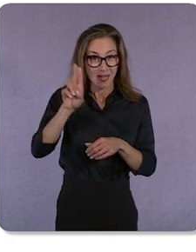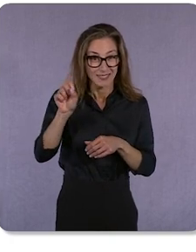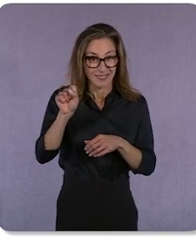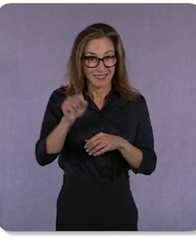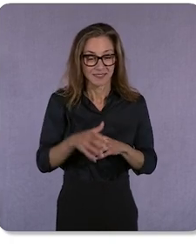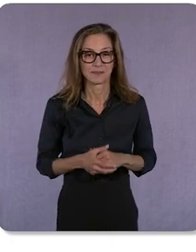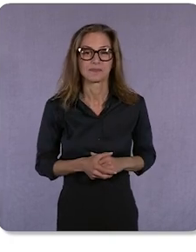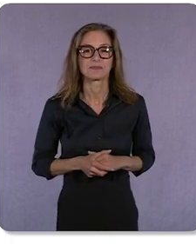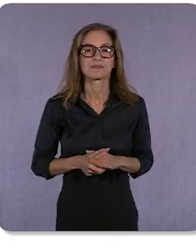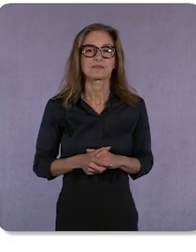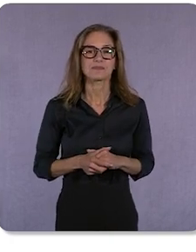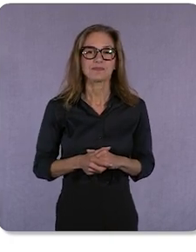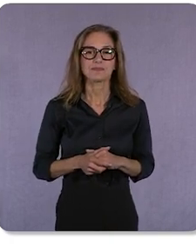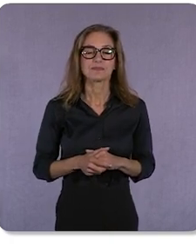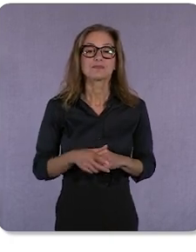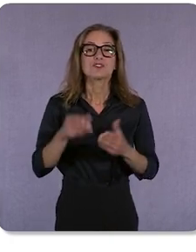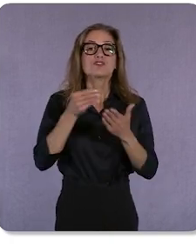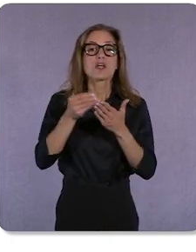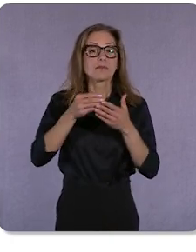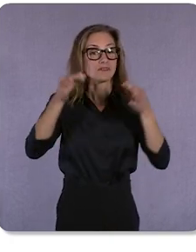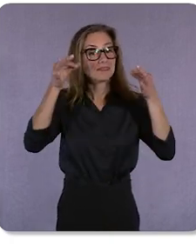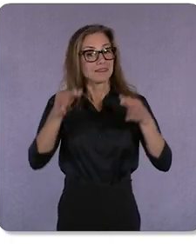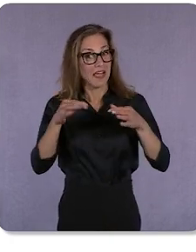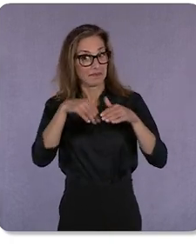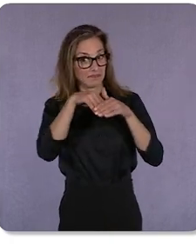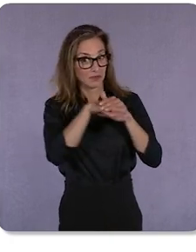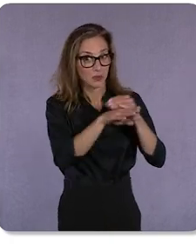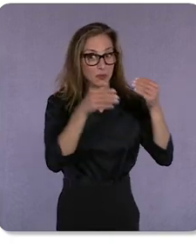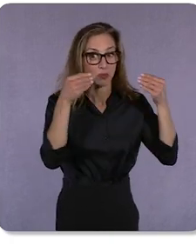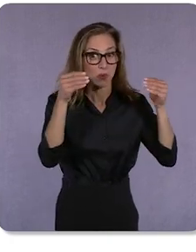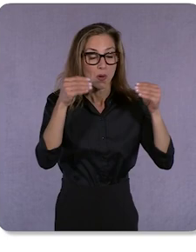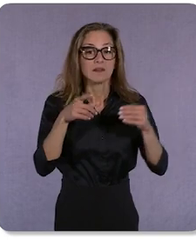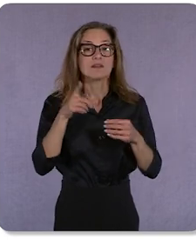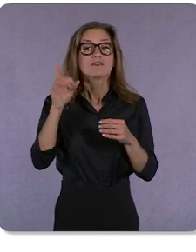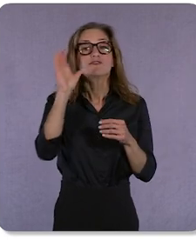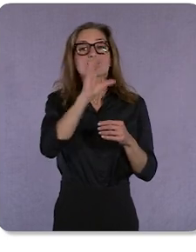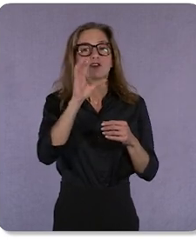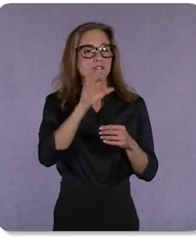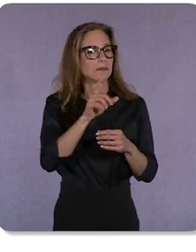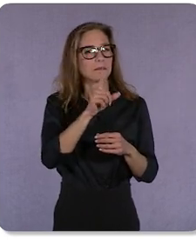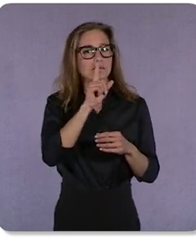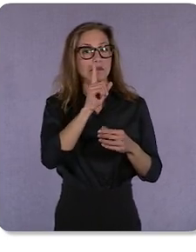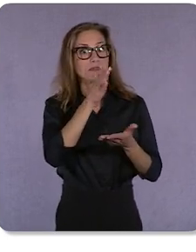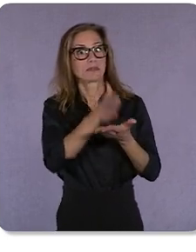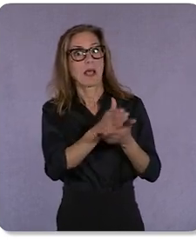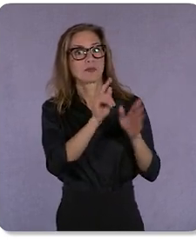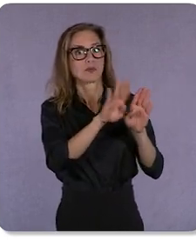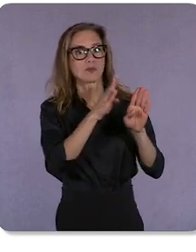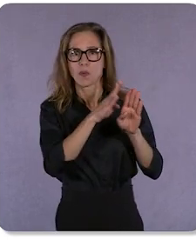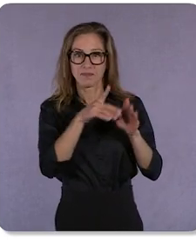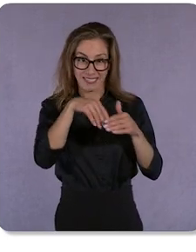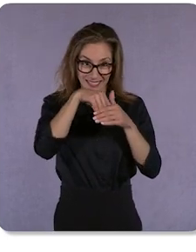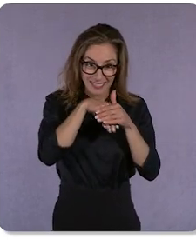And when shoppers decide to go into the store, their search doesn’t stop at the door, it continues. The digital habits from